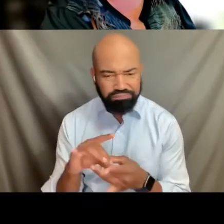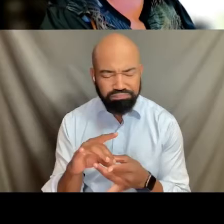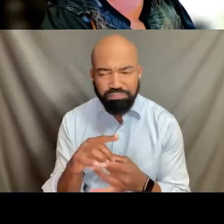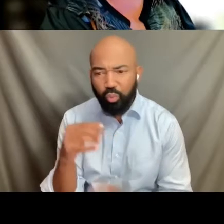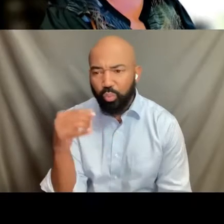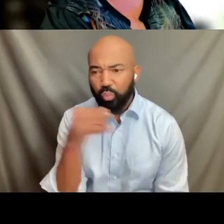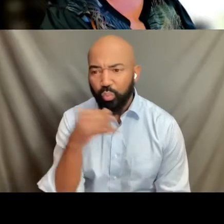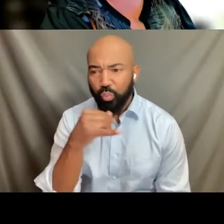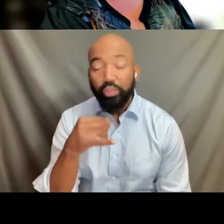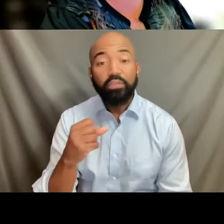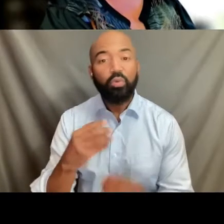however you need to.